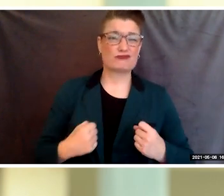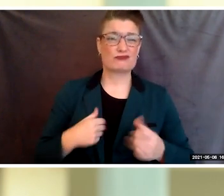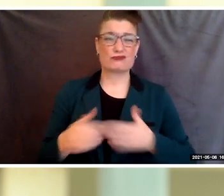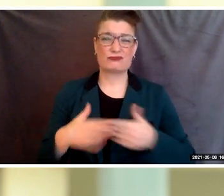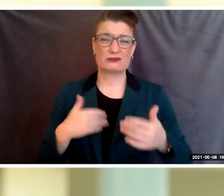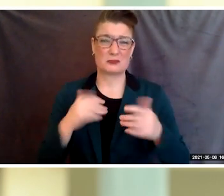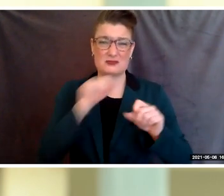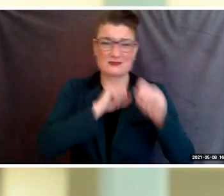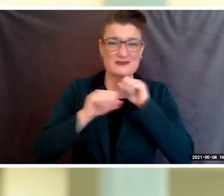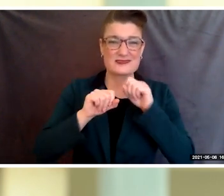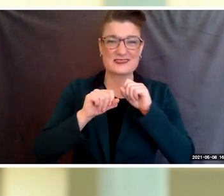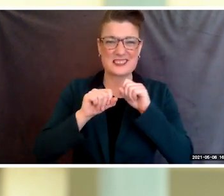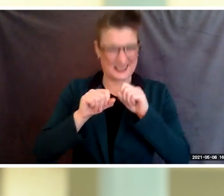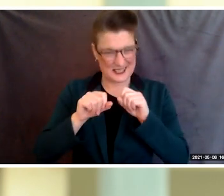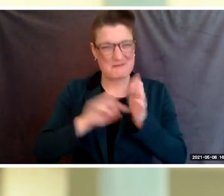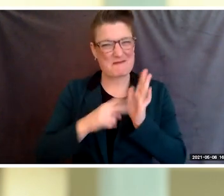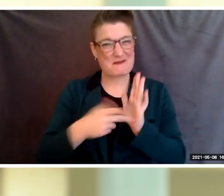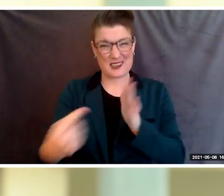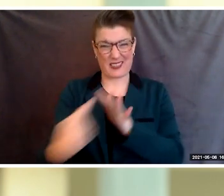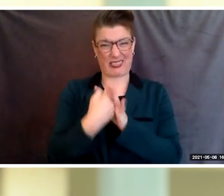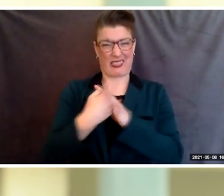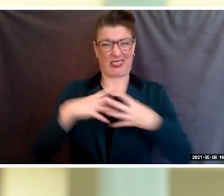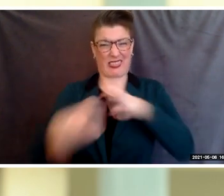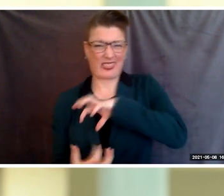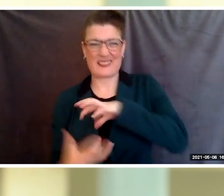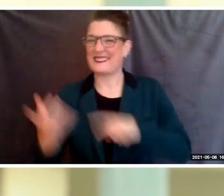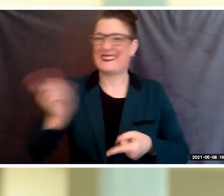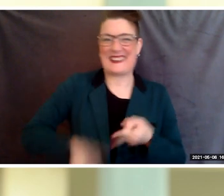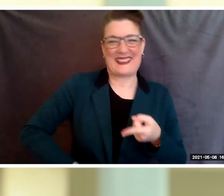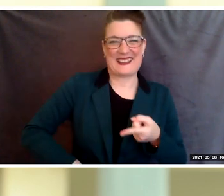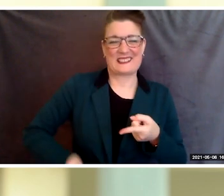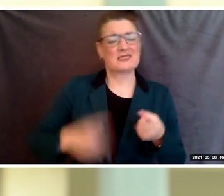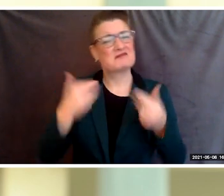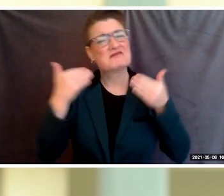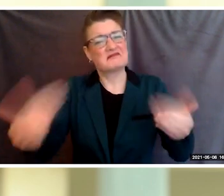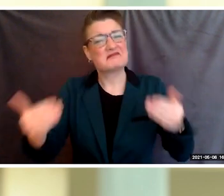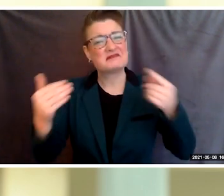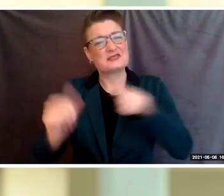Take those risks. The consequences can never match all the possibilities